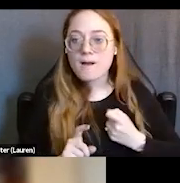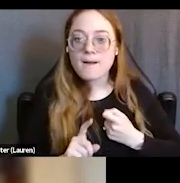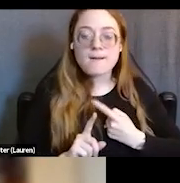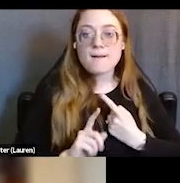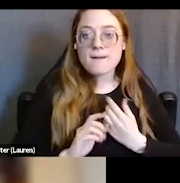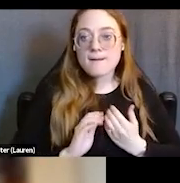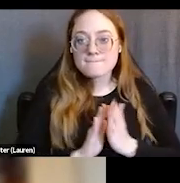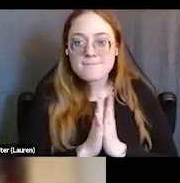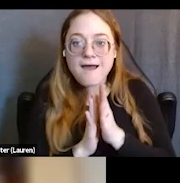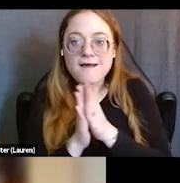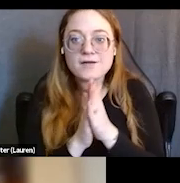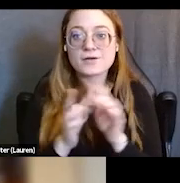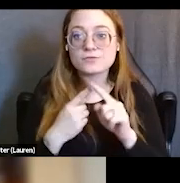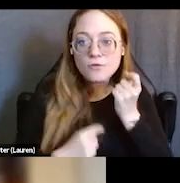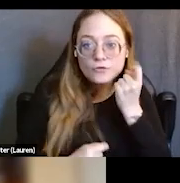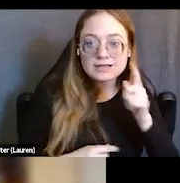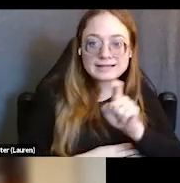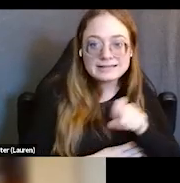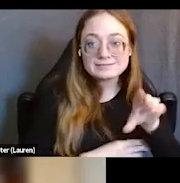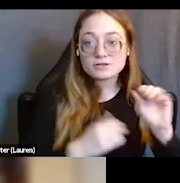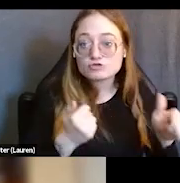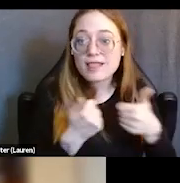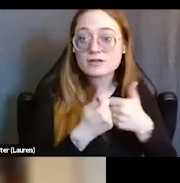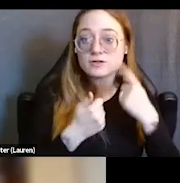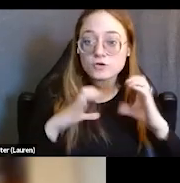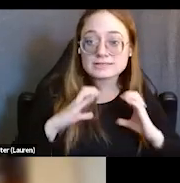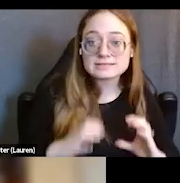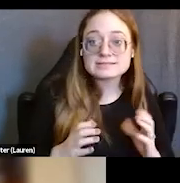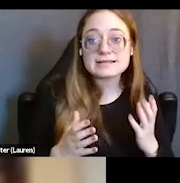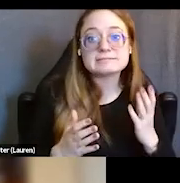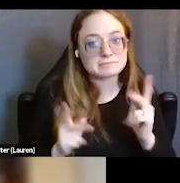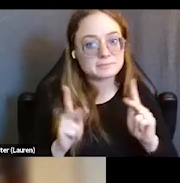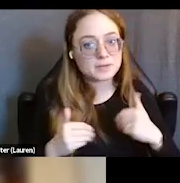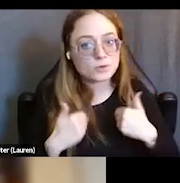for understanding the needs and challenges of systems involved youth, especially Black and Brown youth